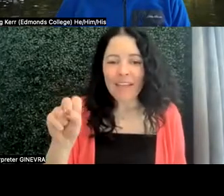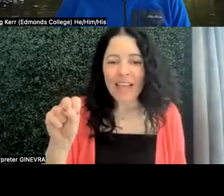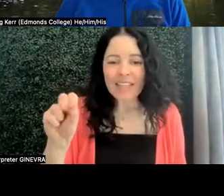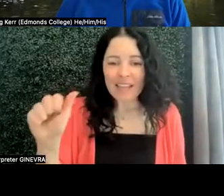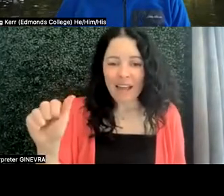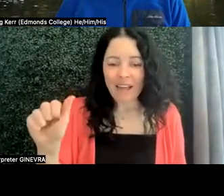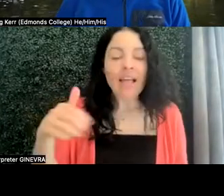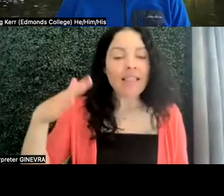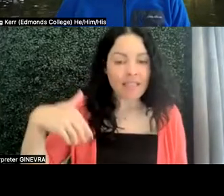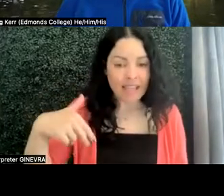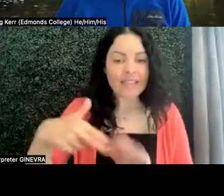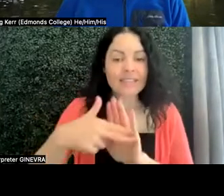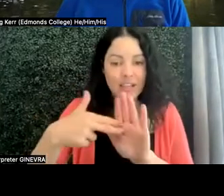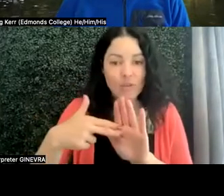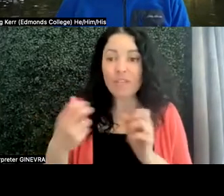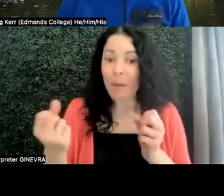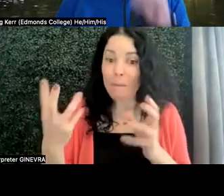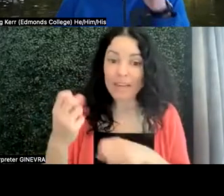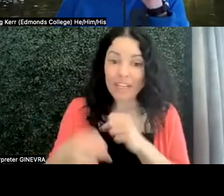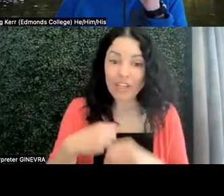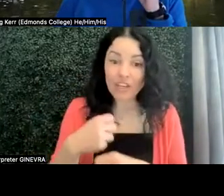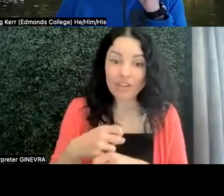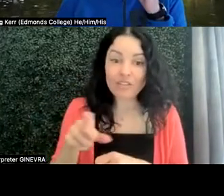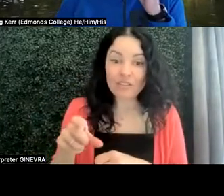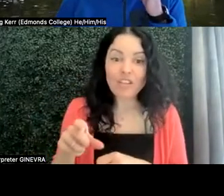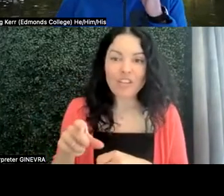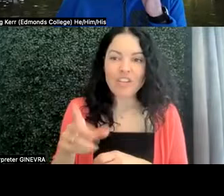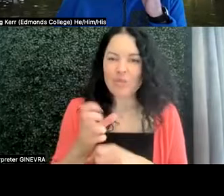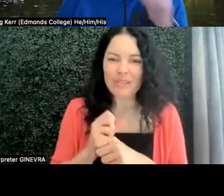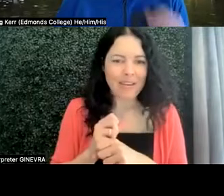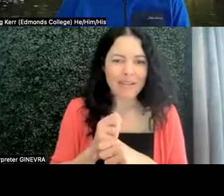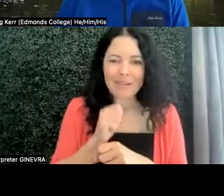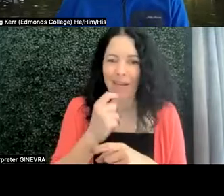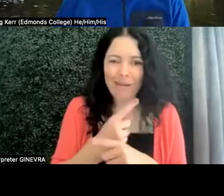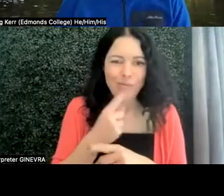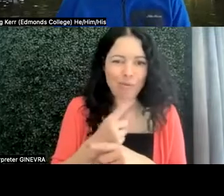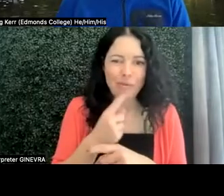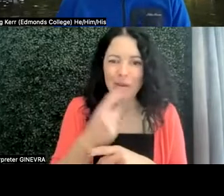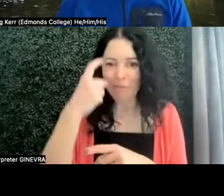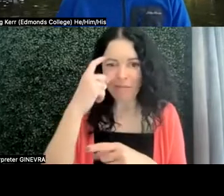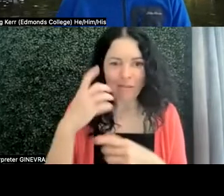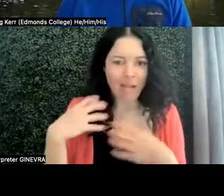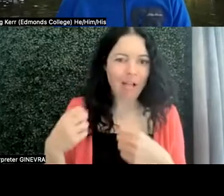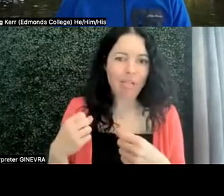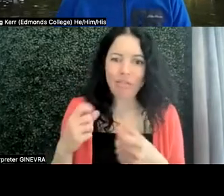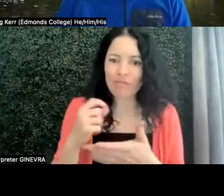She had, for many years, been receiving inappropriate mental health treatment.